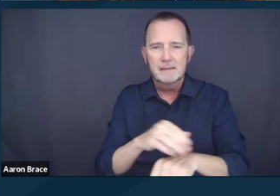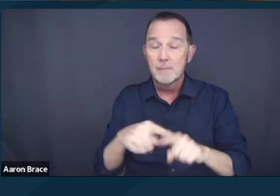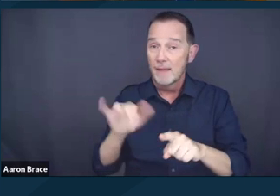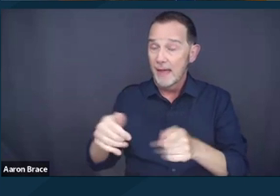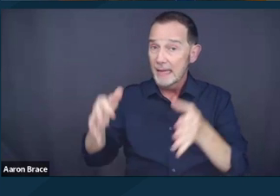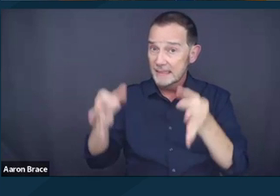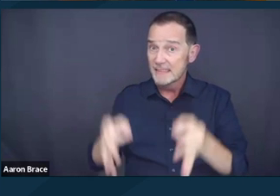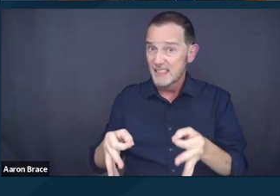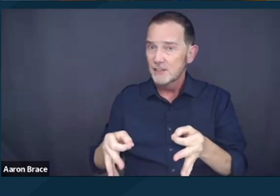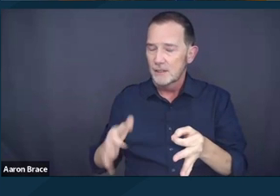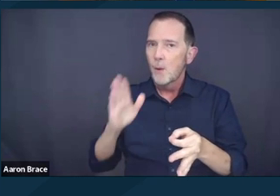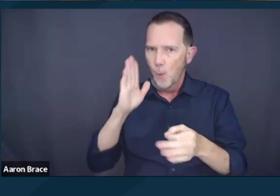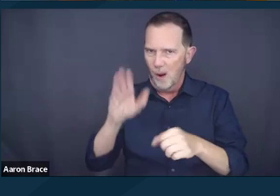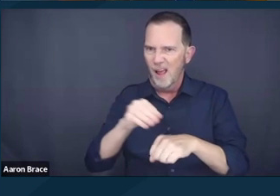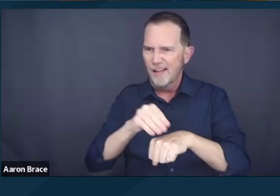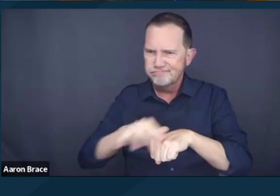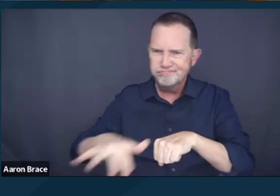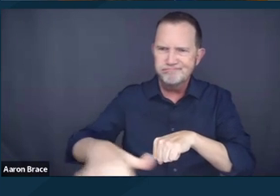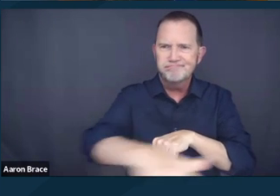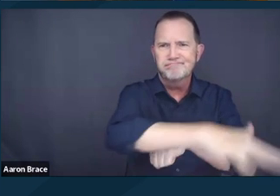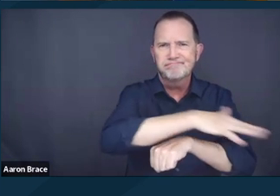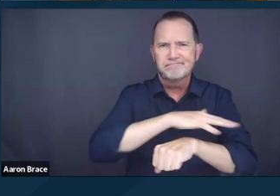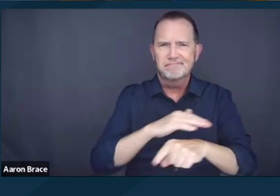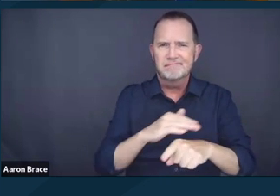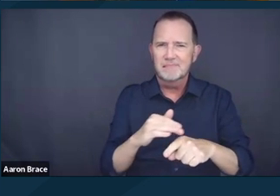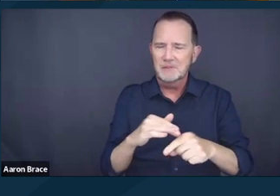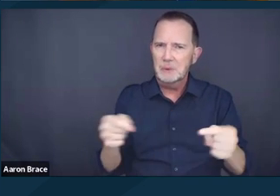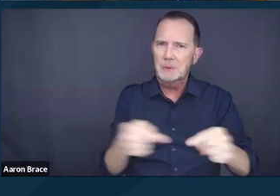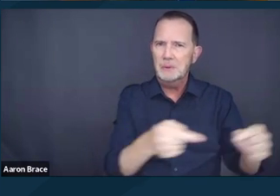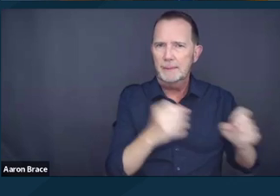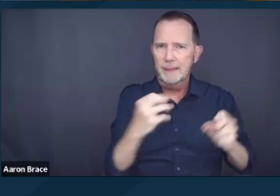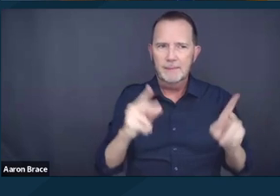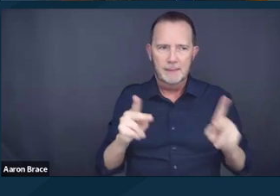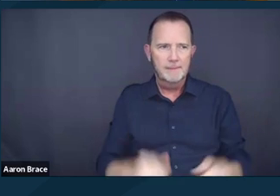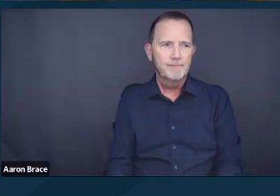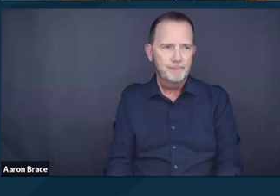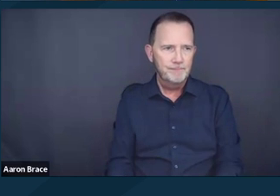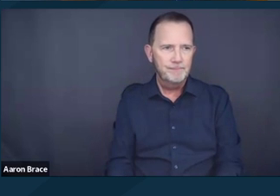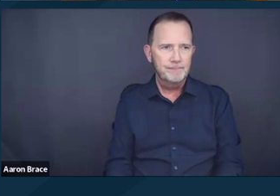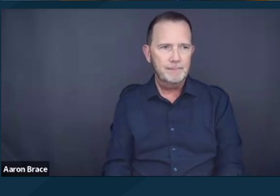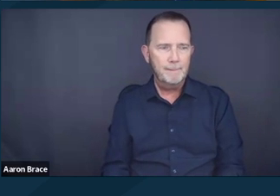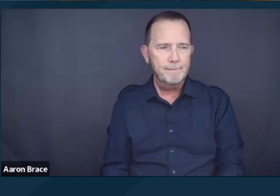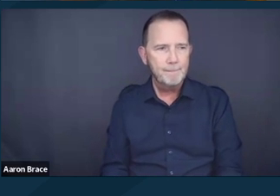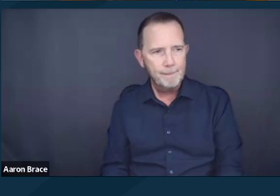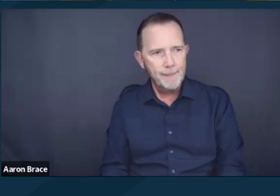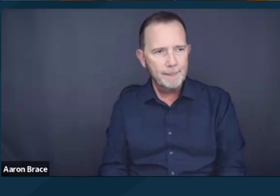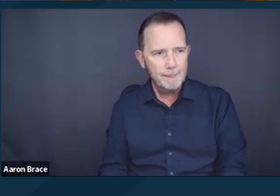that are notably encouraged to look into further. The issue was narrowly about local laws